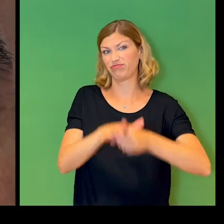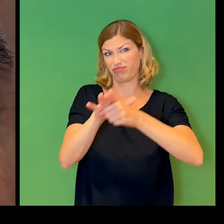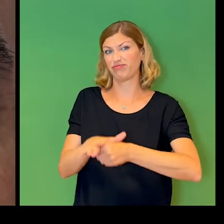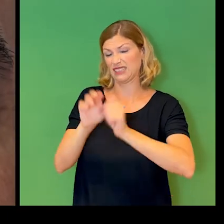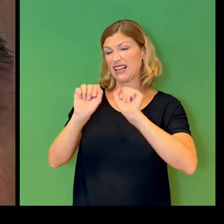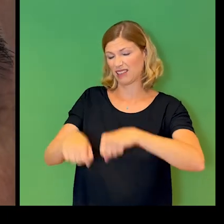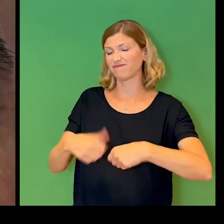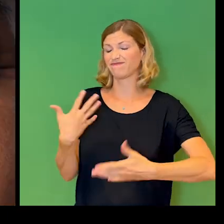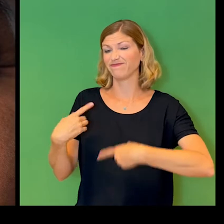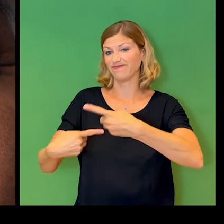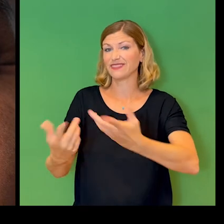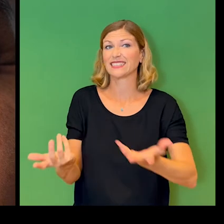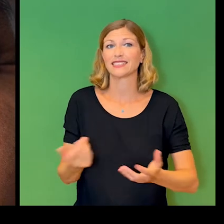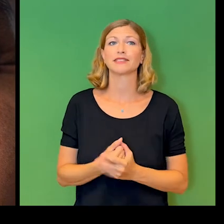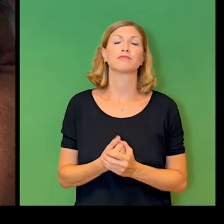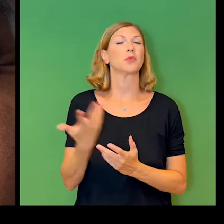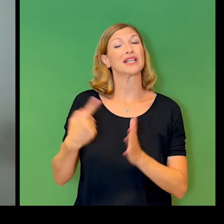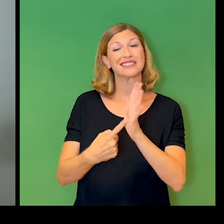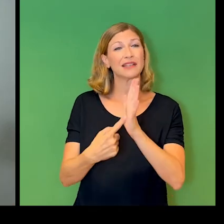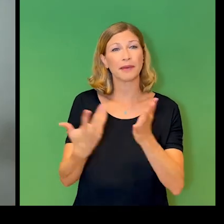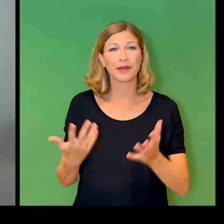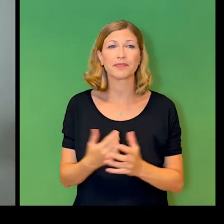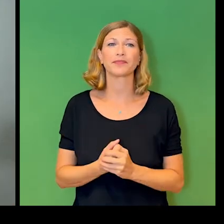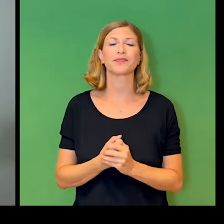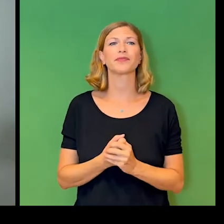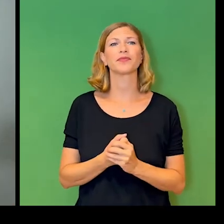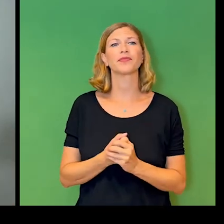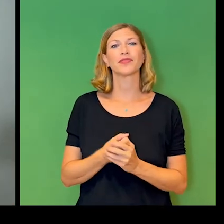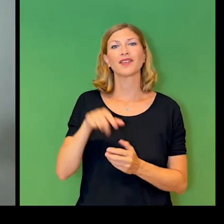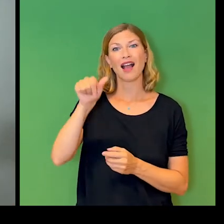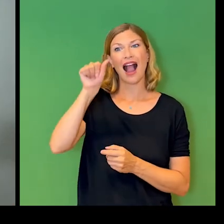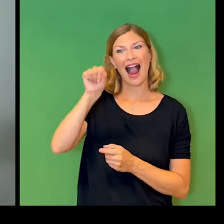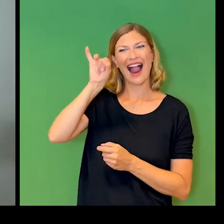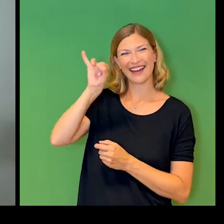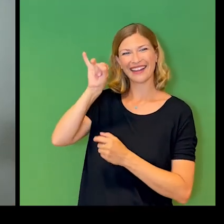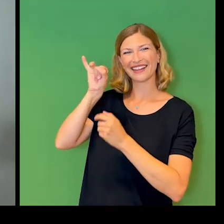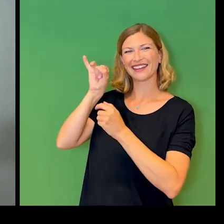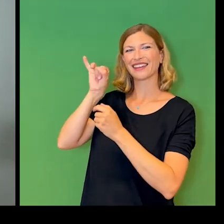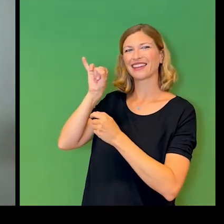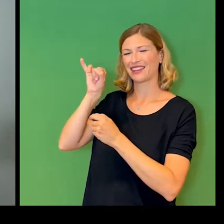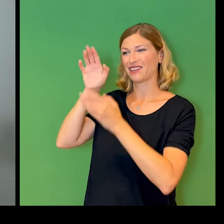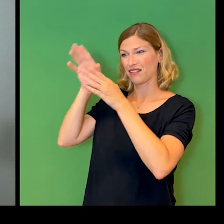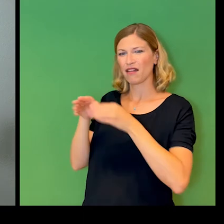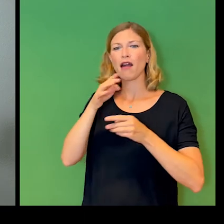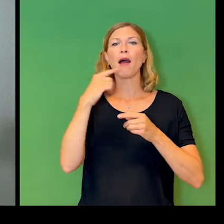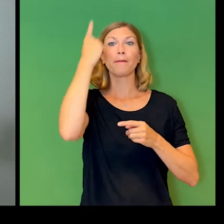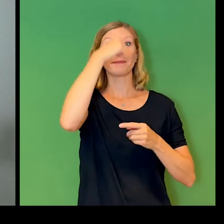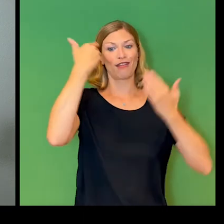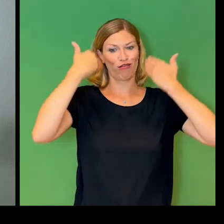One of the best examples of the anxieties about bias in AI lies in employment practice